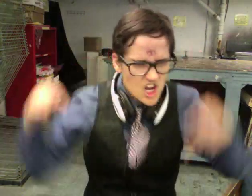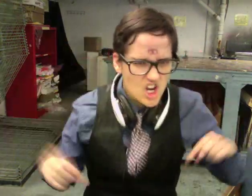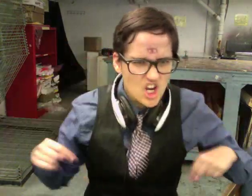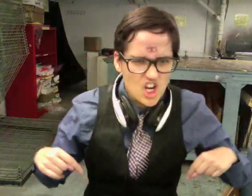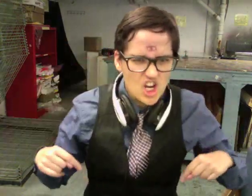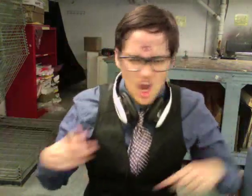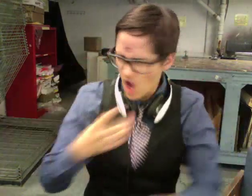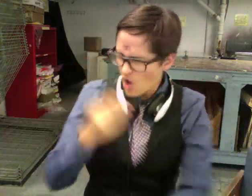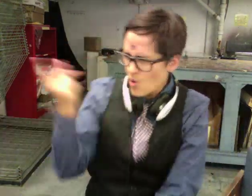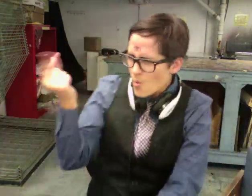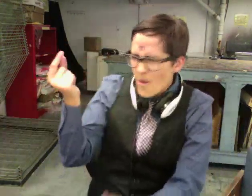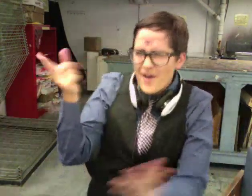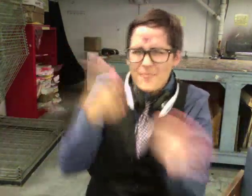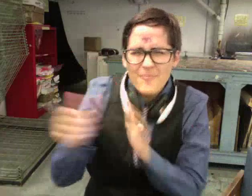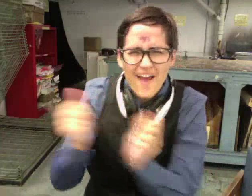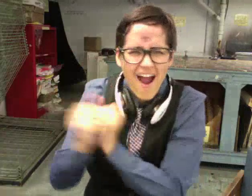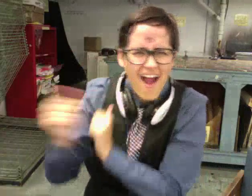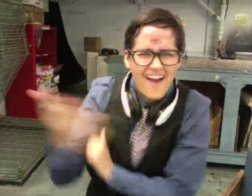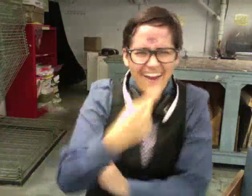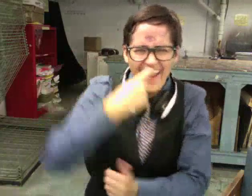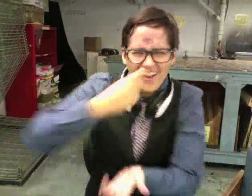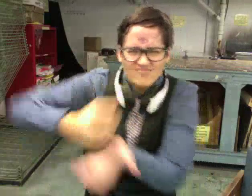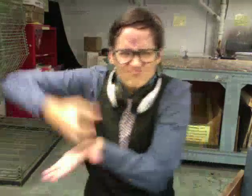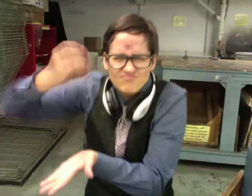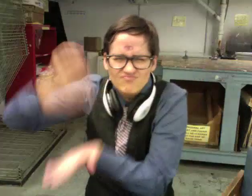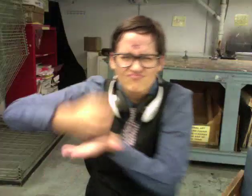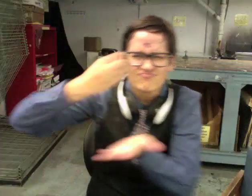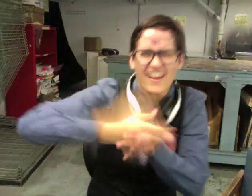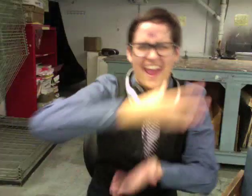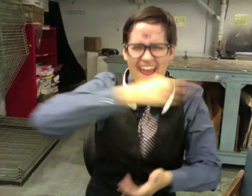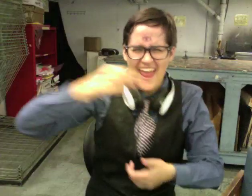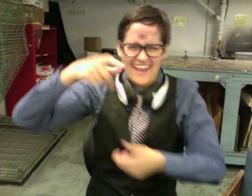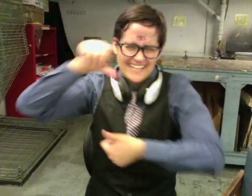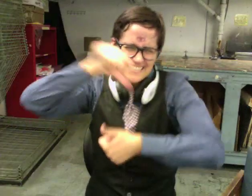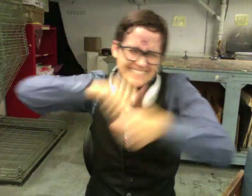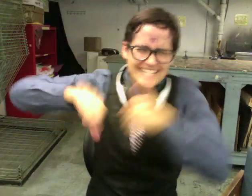And just what does he plan to do with all those breakers and humming electrical